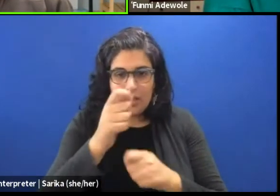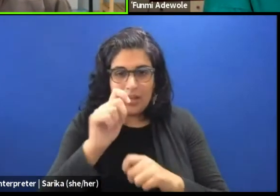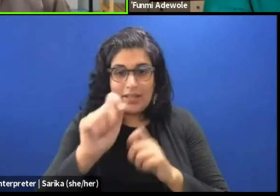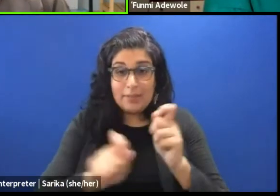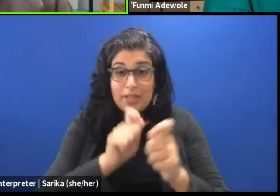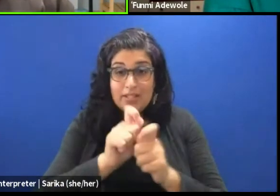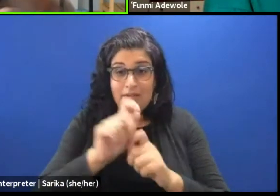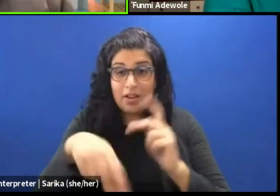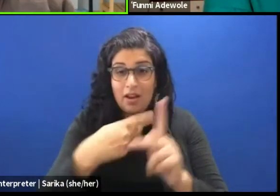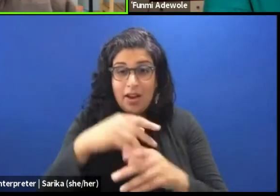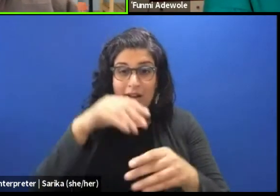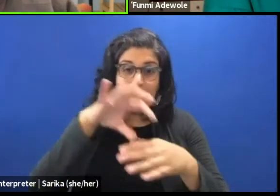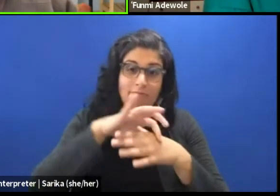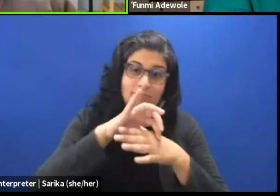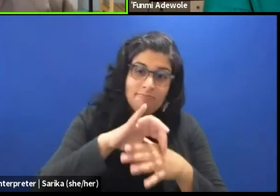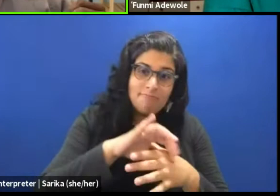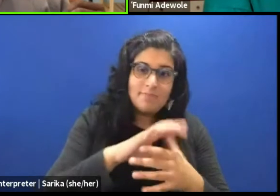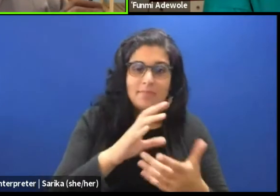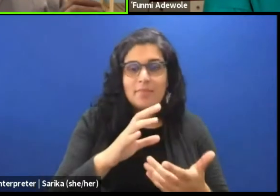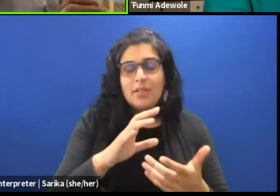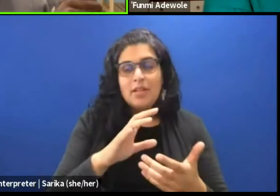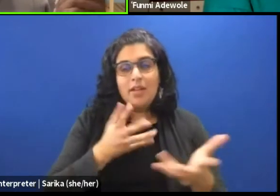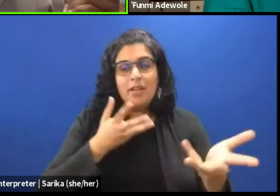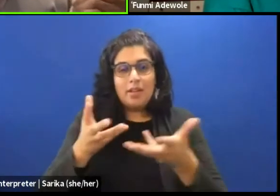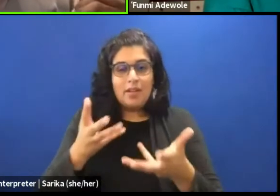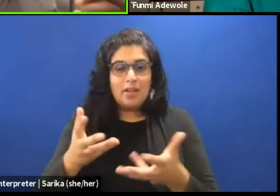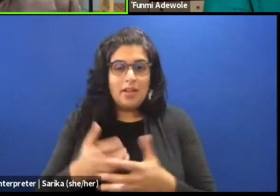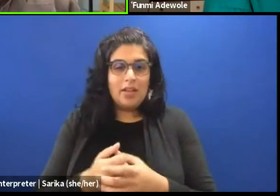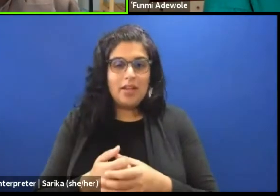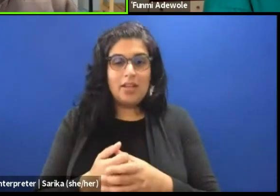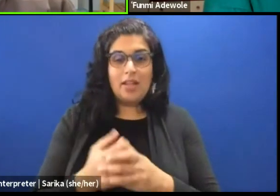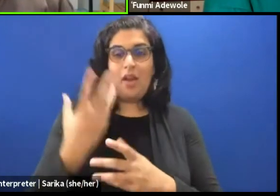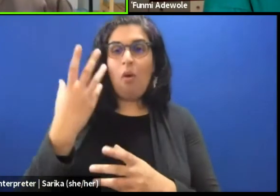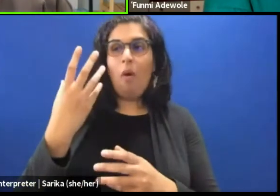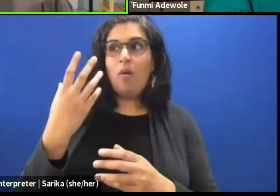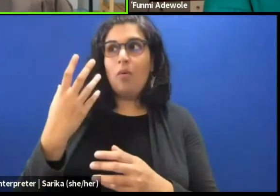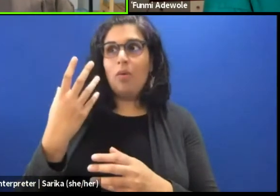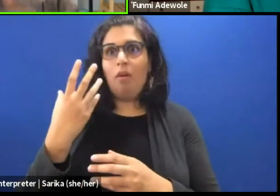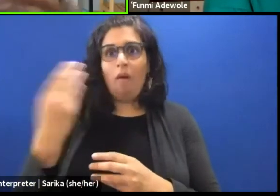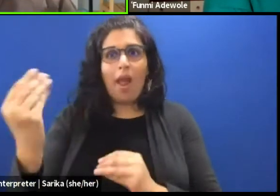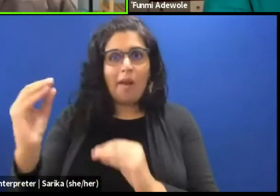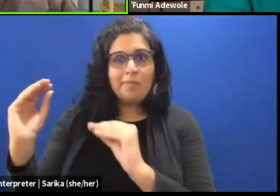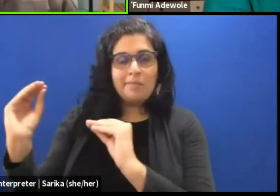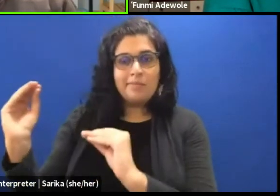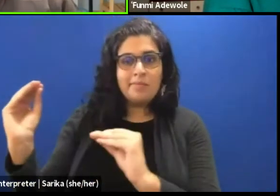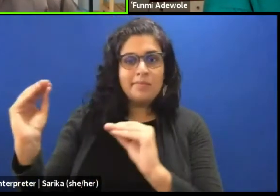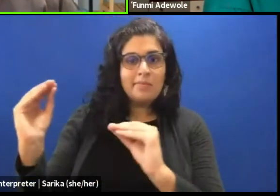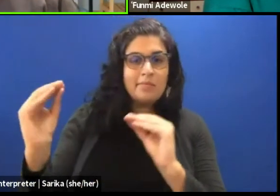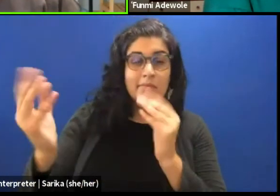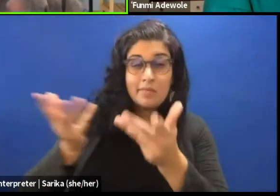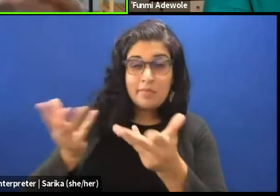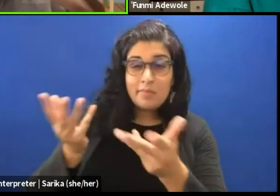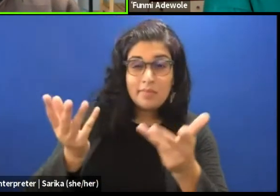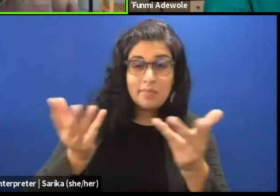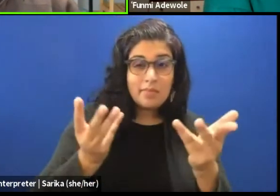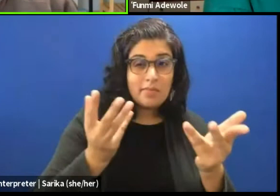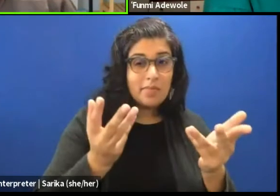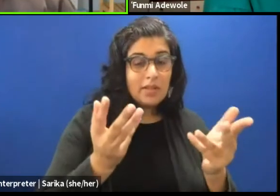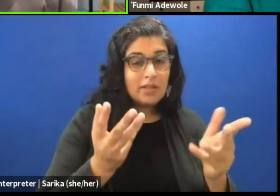and we were engaging apply theater you know to go and educate or to engage with that community, to devise with these,